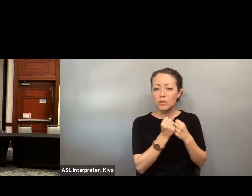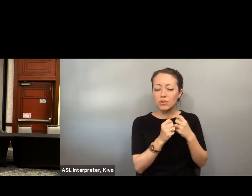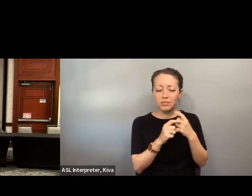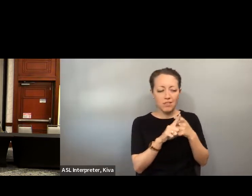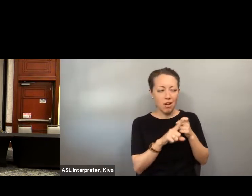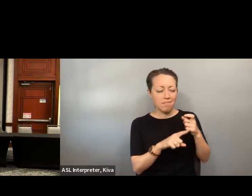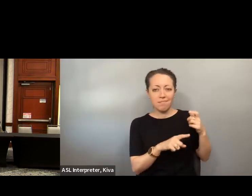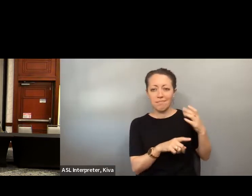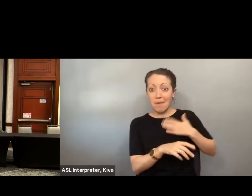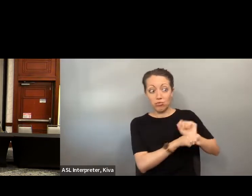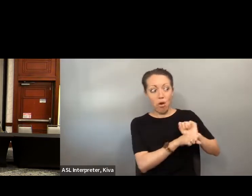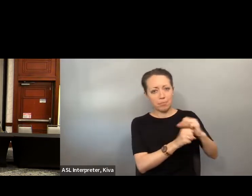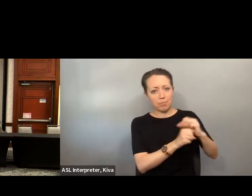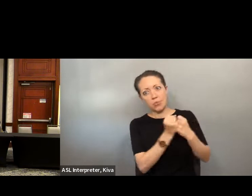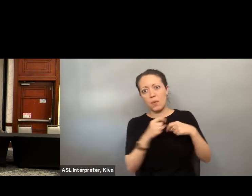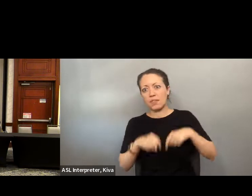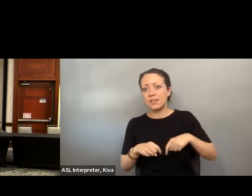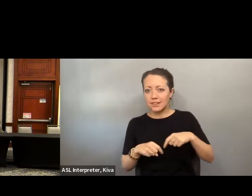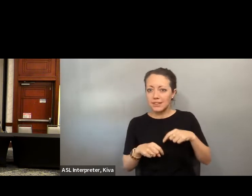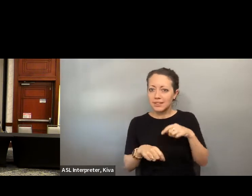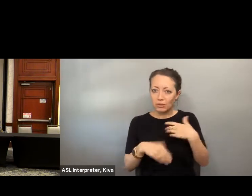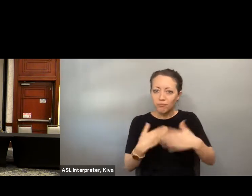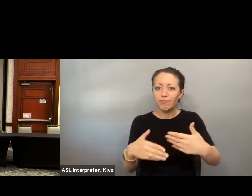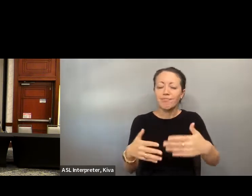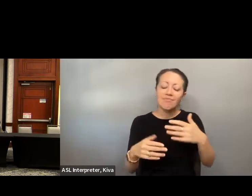district. I haven't put my paperwork in. I really Have you put my paperwork in? I really appreciate the fact that I do have support from my my employment to do it.